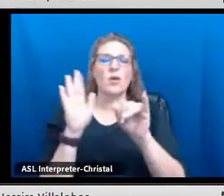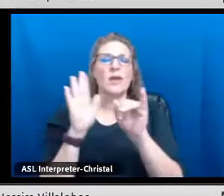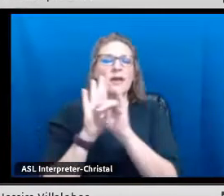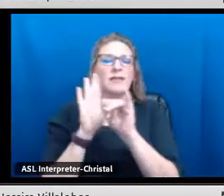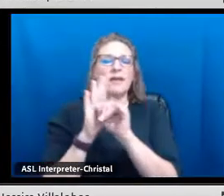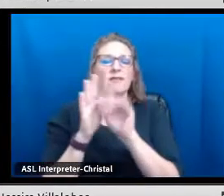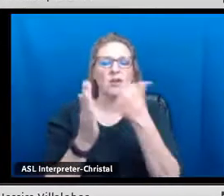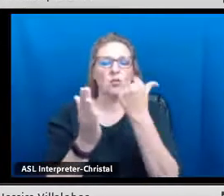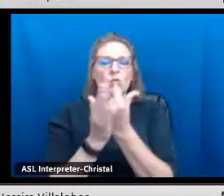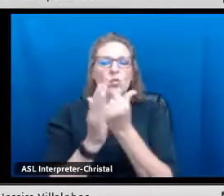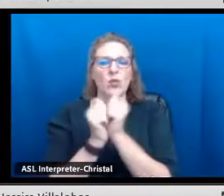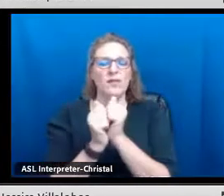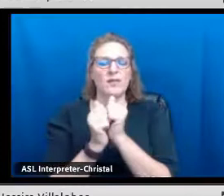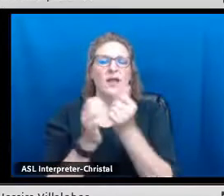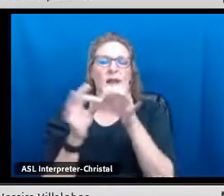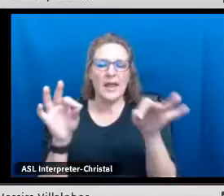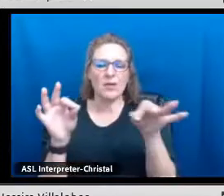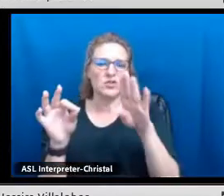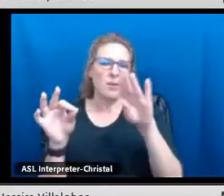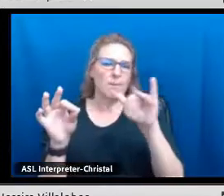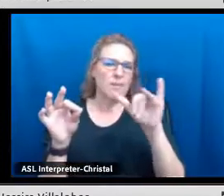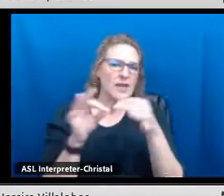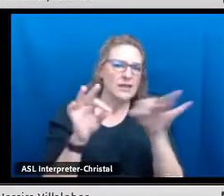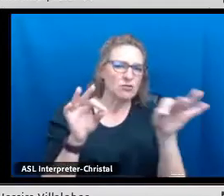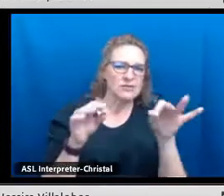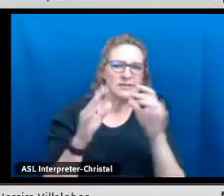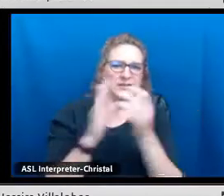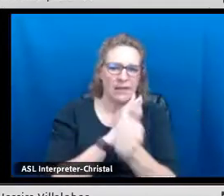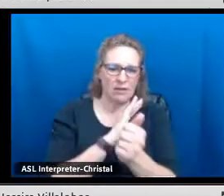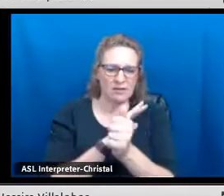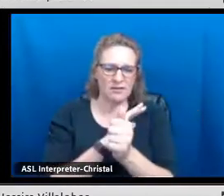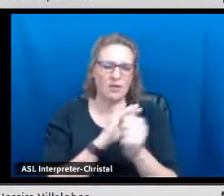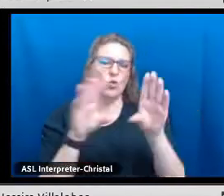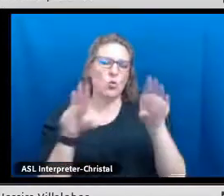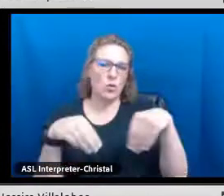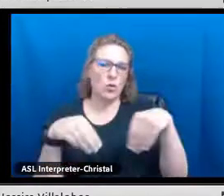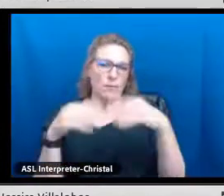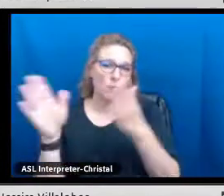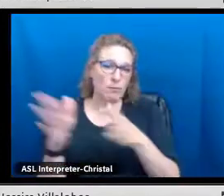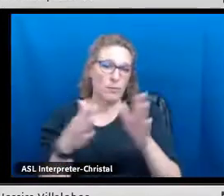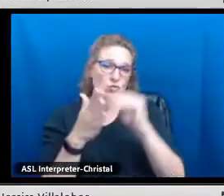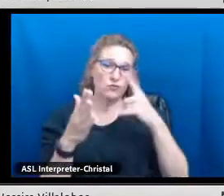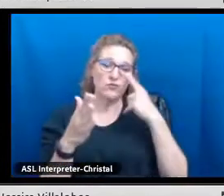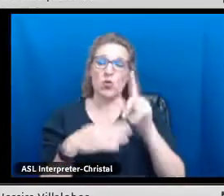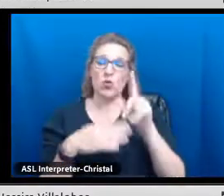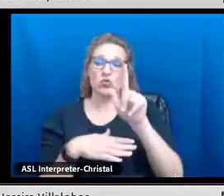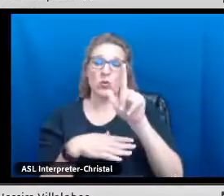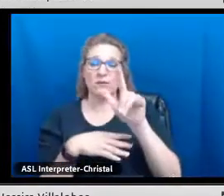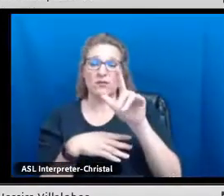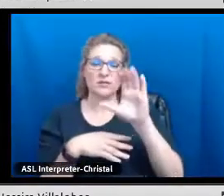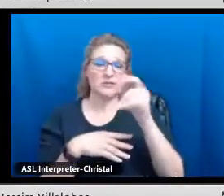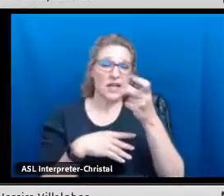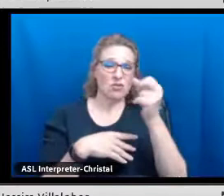students K through 12. We identify graduates with language and biliteracy skills.